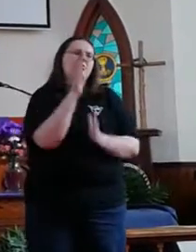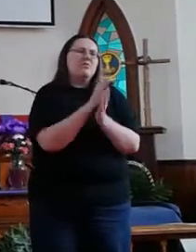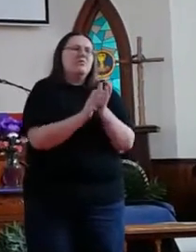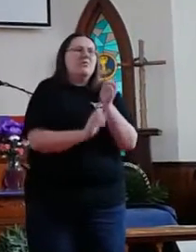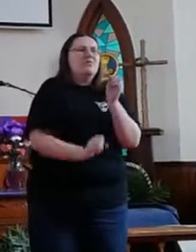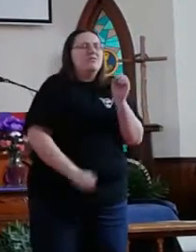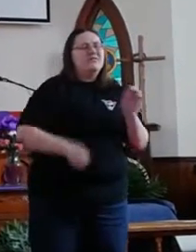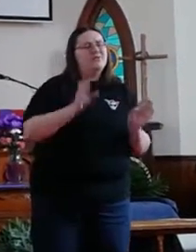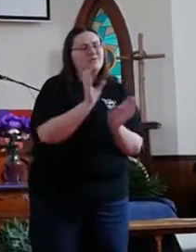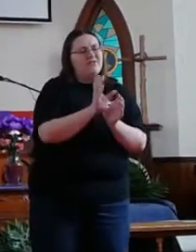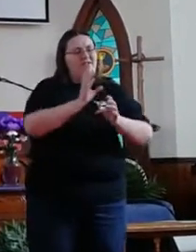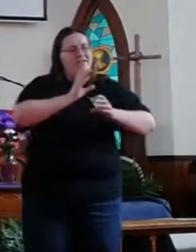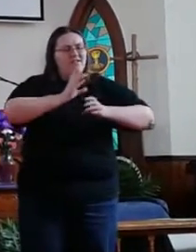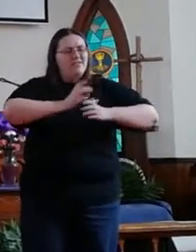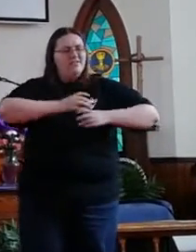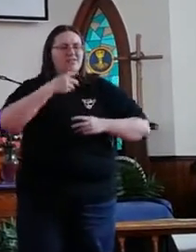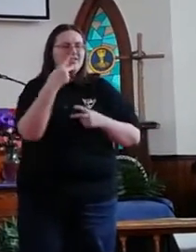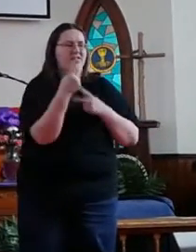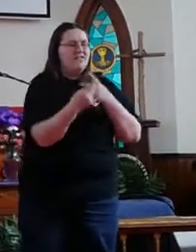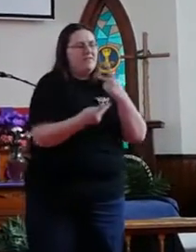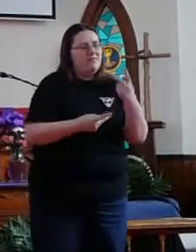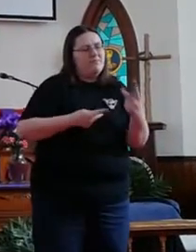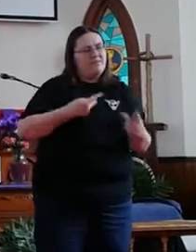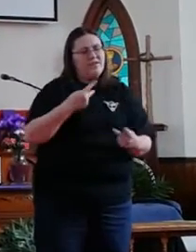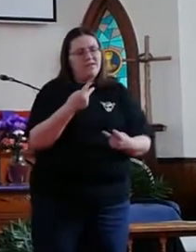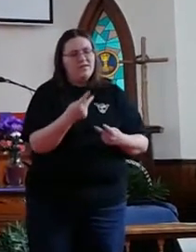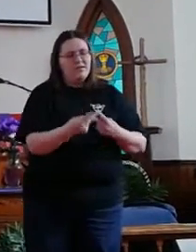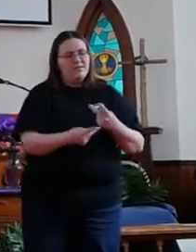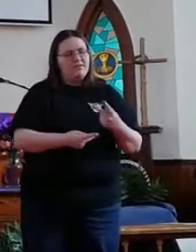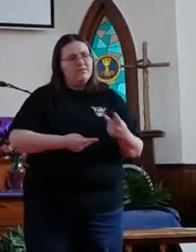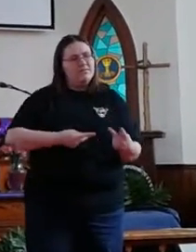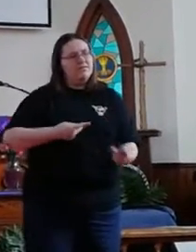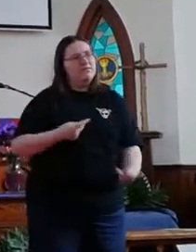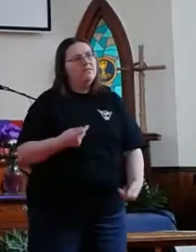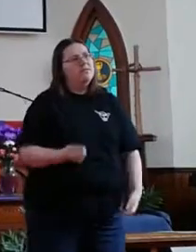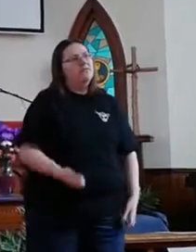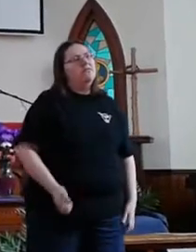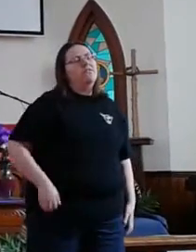On the cruelest creation of men